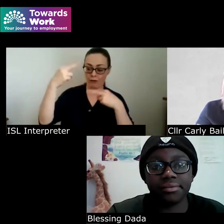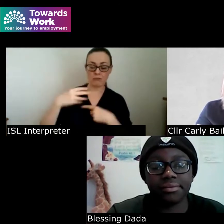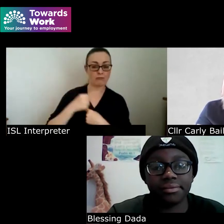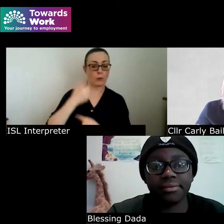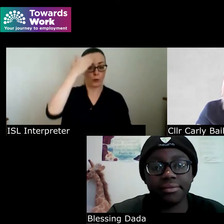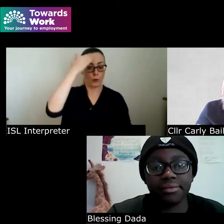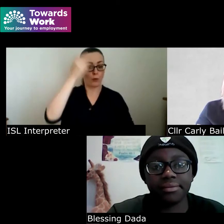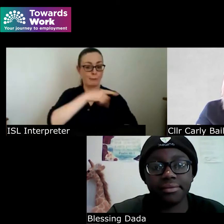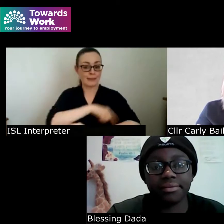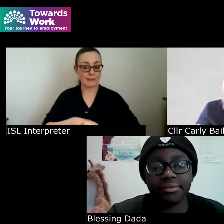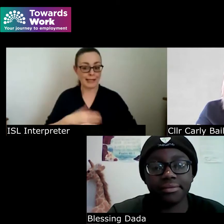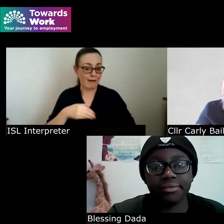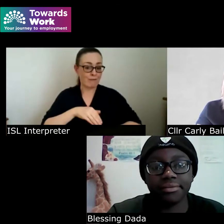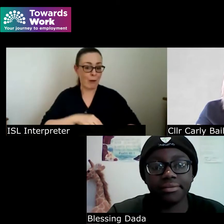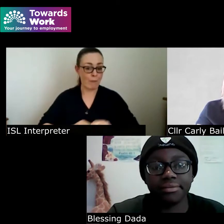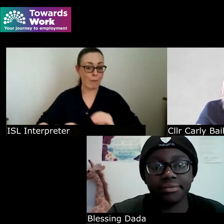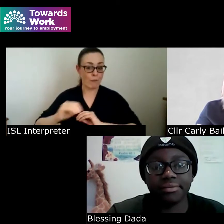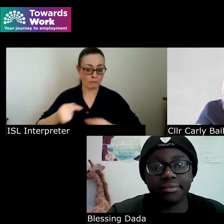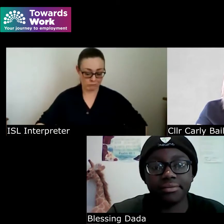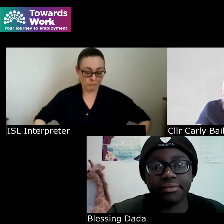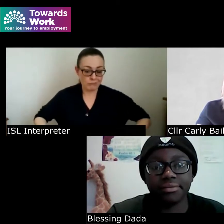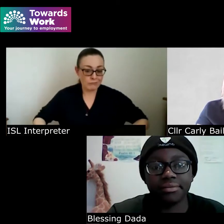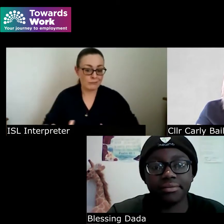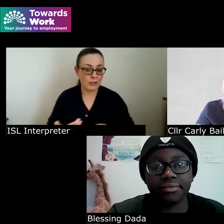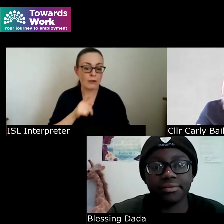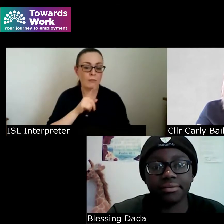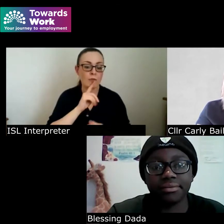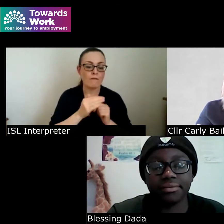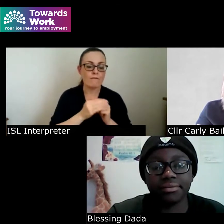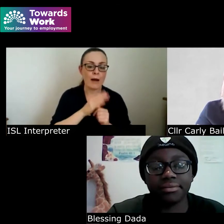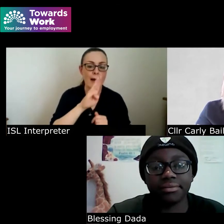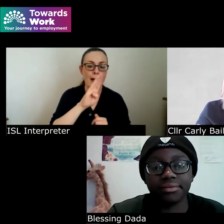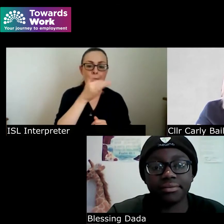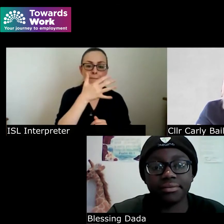mobility issues there for someone like blessing those with hidden disabilities like yourself